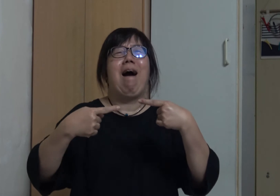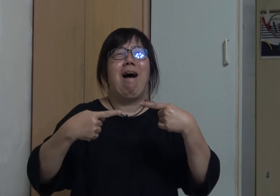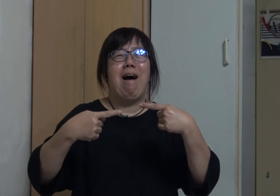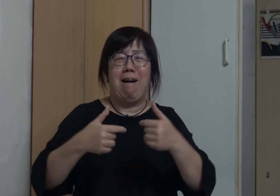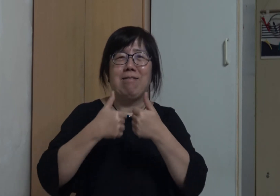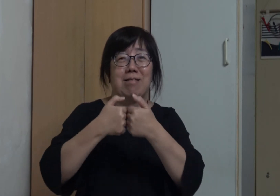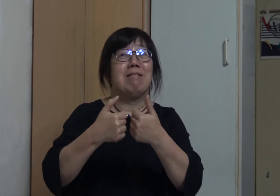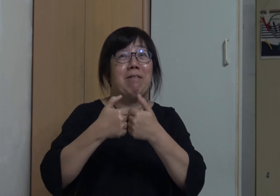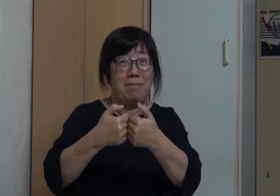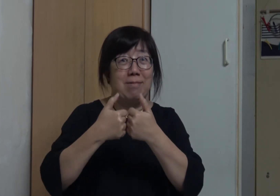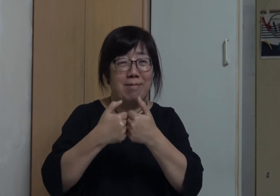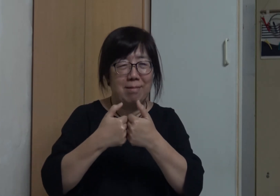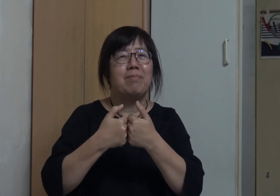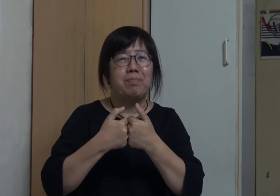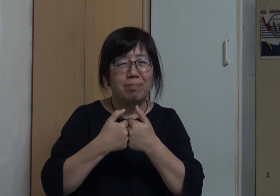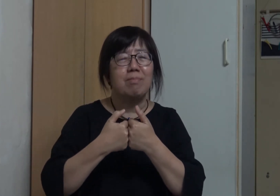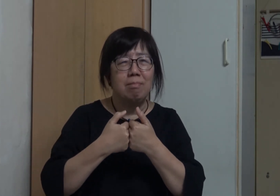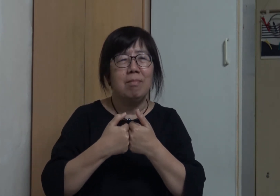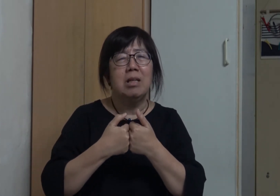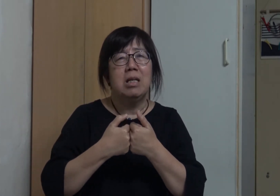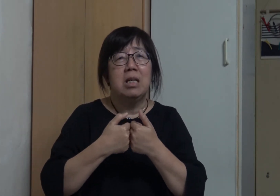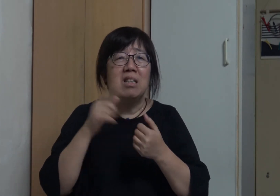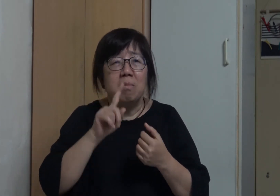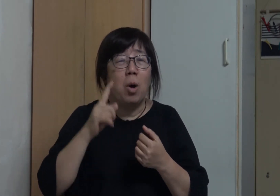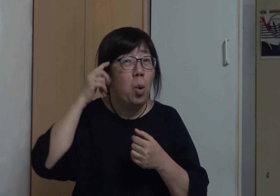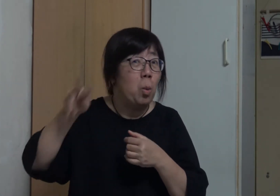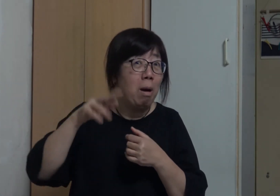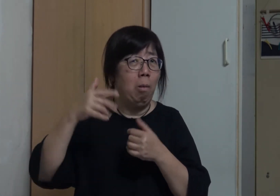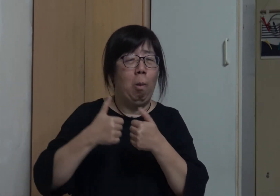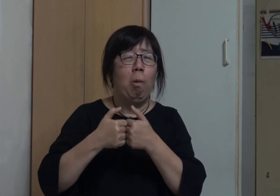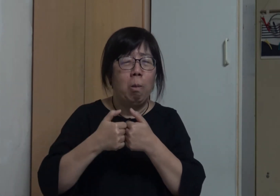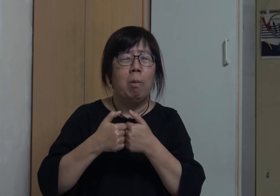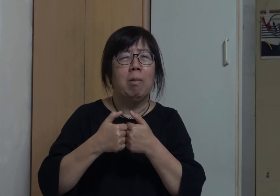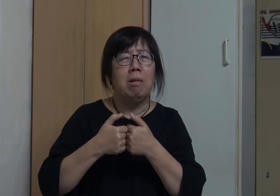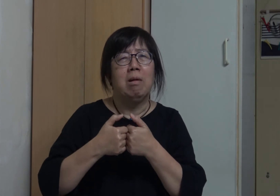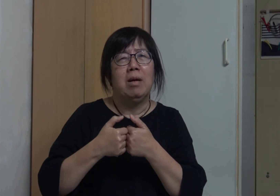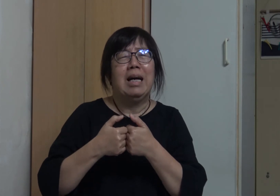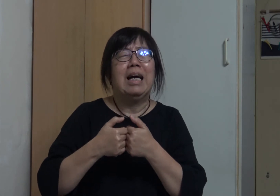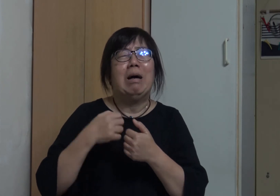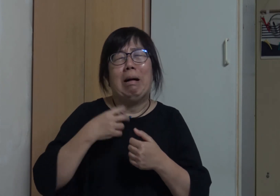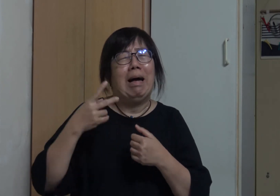Then I met somebody and married him How did I get married?